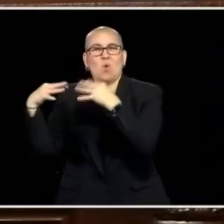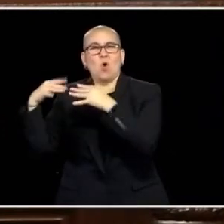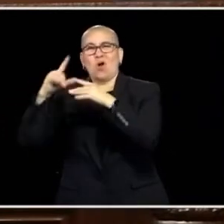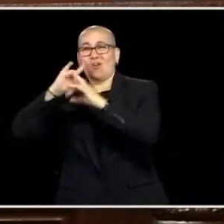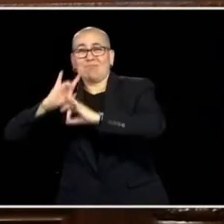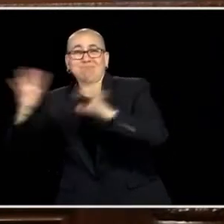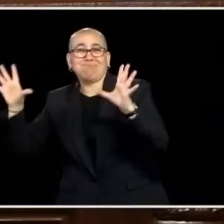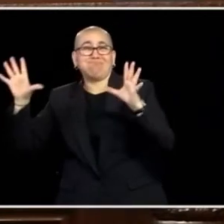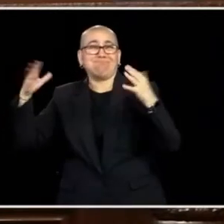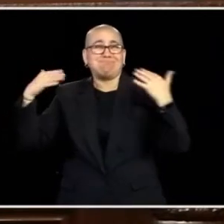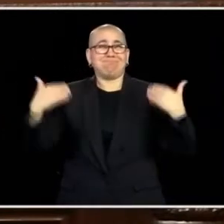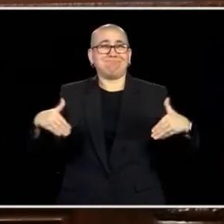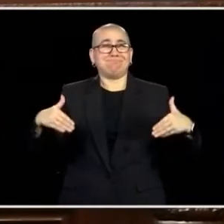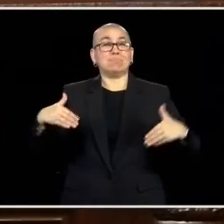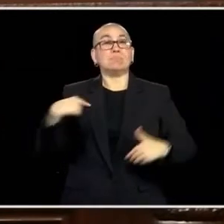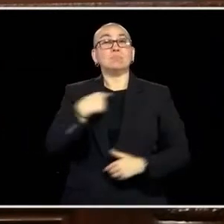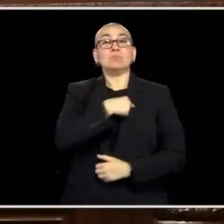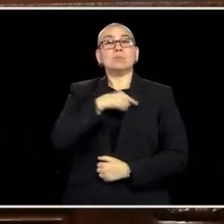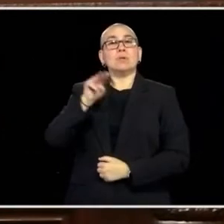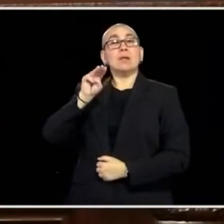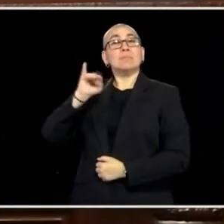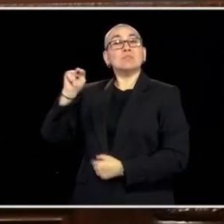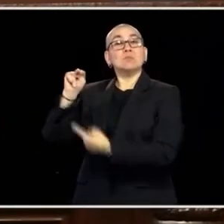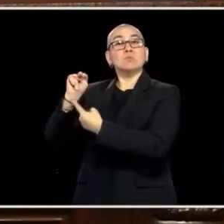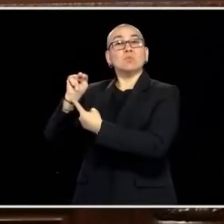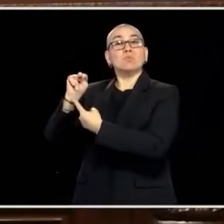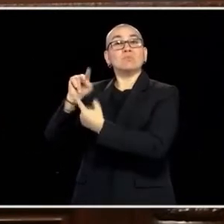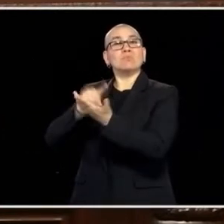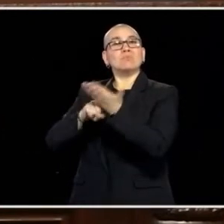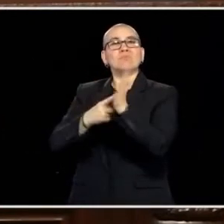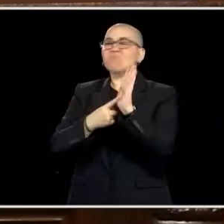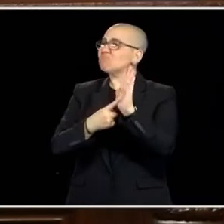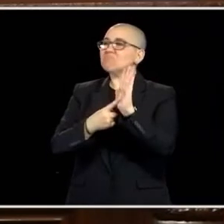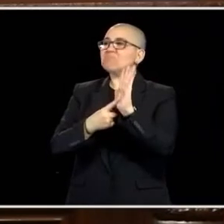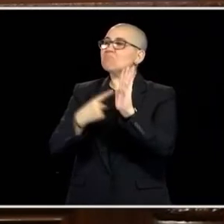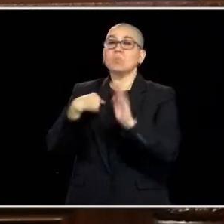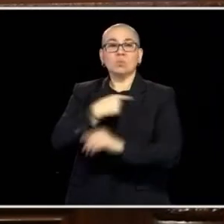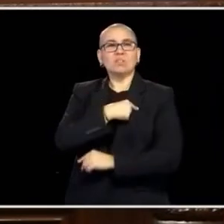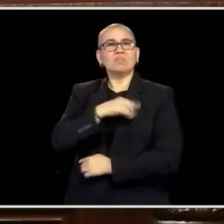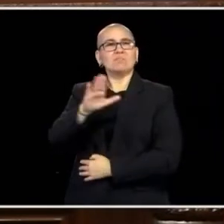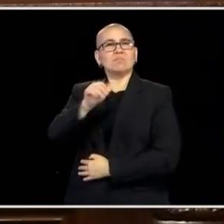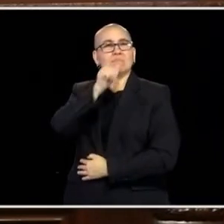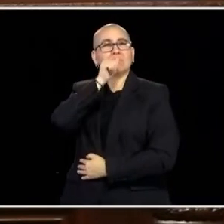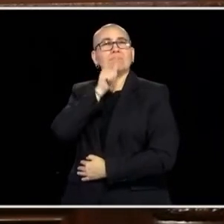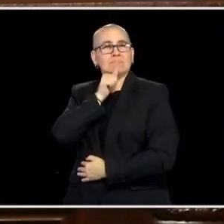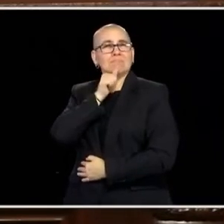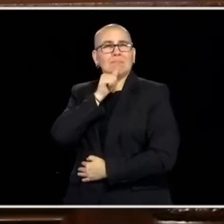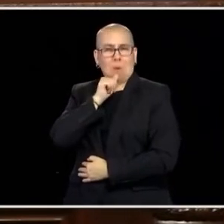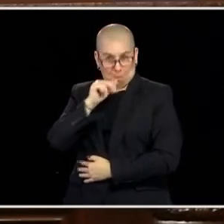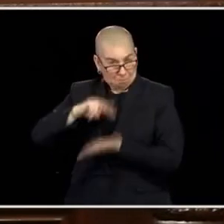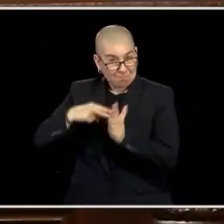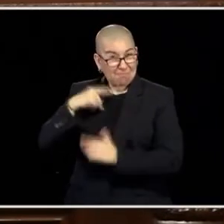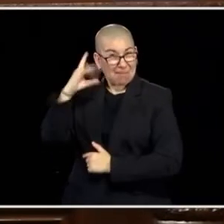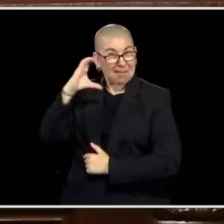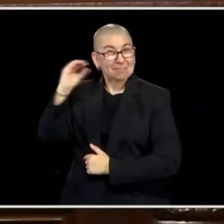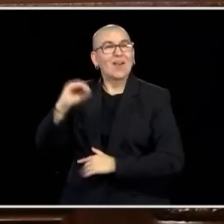LACK OF ANSWERS, WHY DON'T WE SHOW 'EM THAT WE OSSESS THAT CAPACITY. WE WON'T ALL BE HAPPY ABOUT